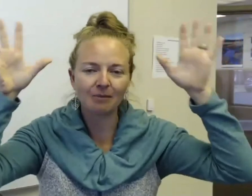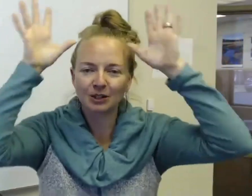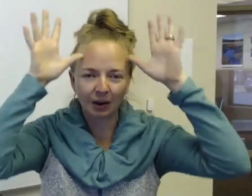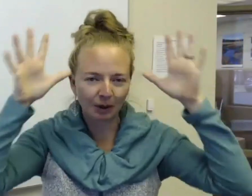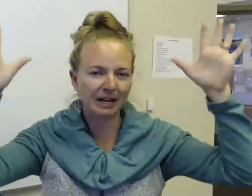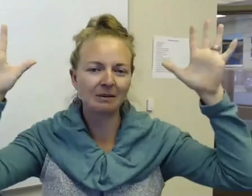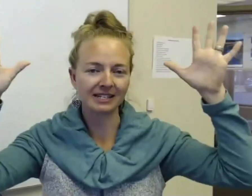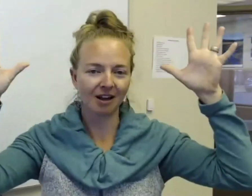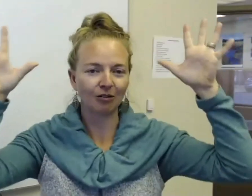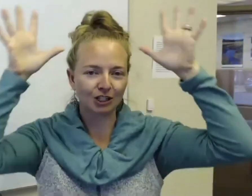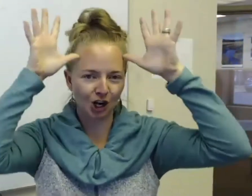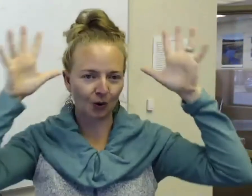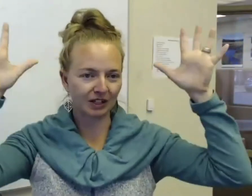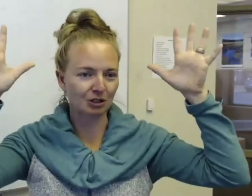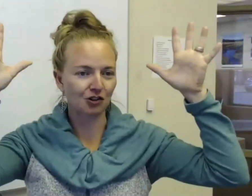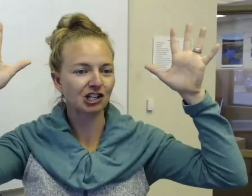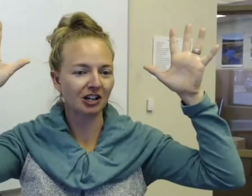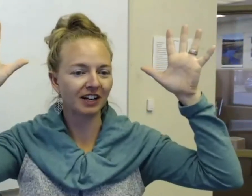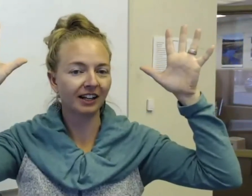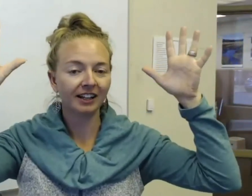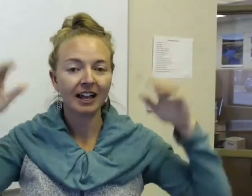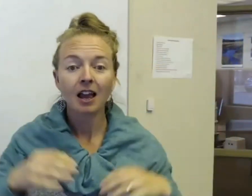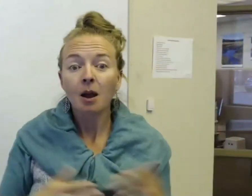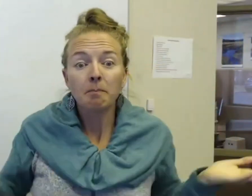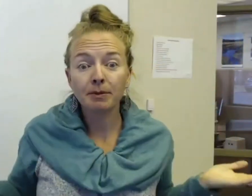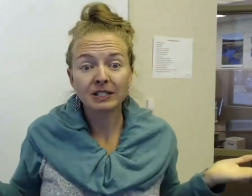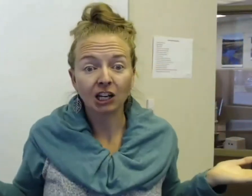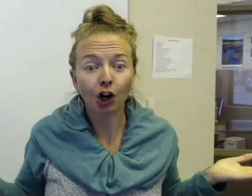I'm just trying to repeat it myself to show the demonstration of it. Maybe you see a herd